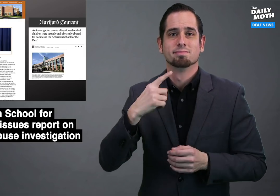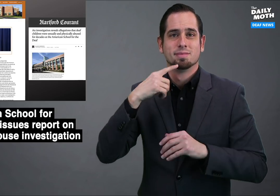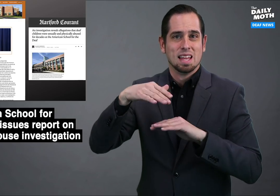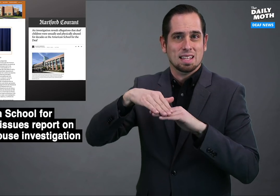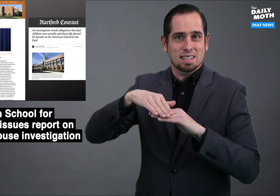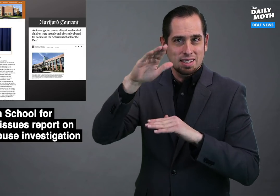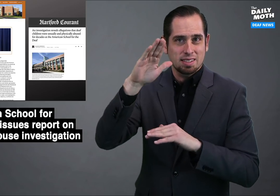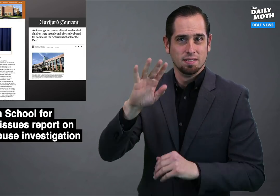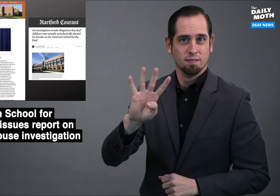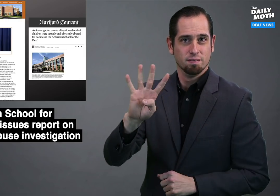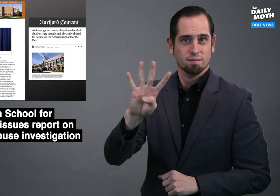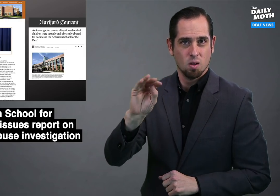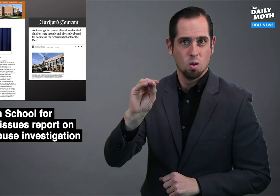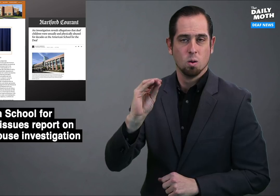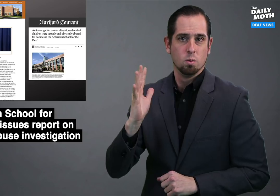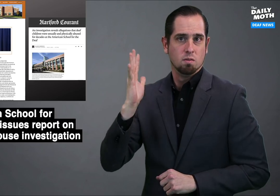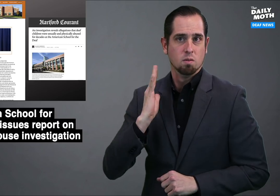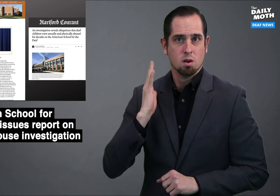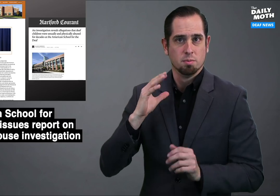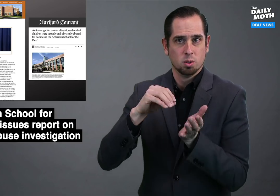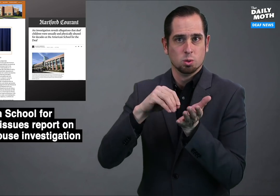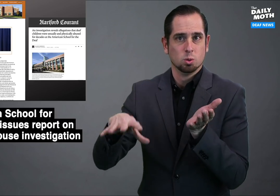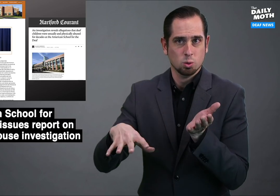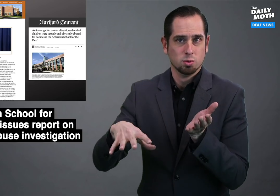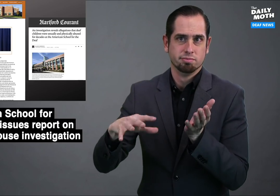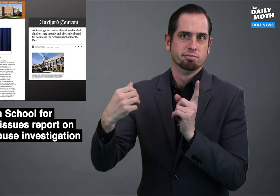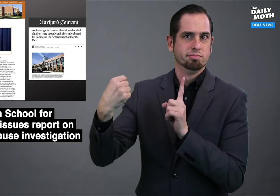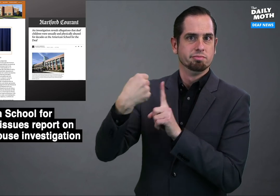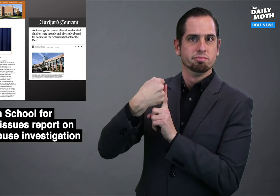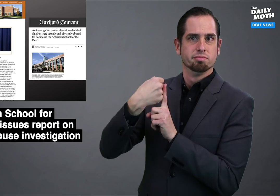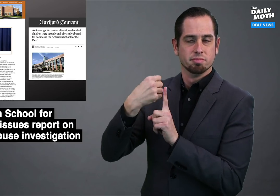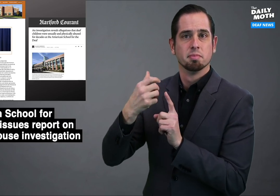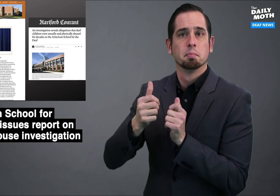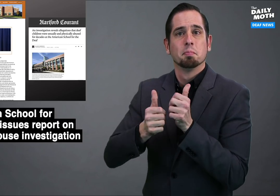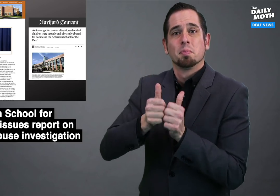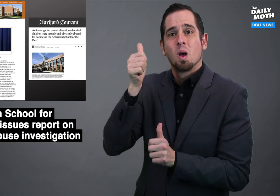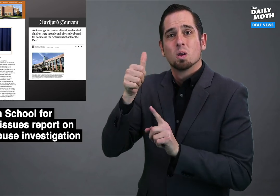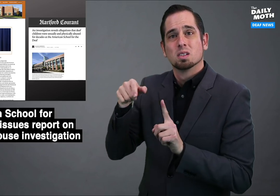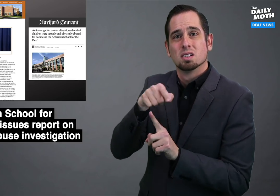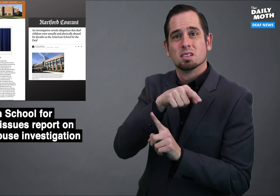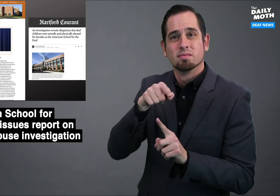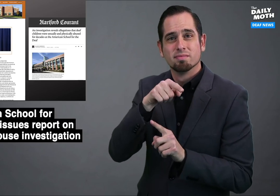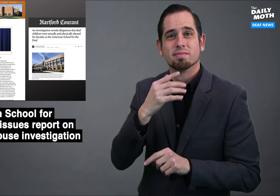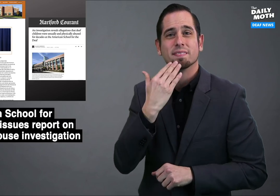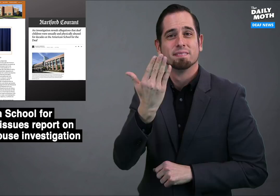At least 40 former students were affected with most of them